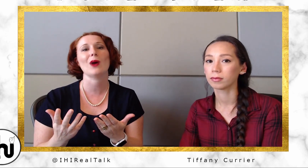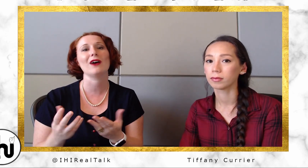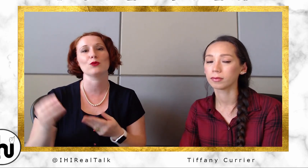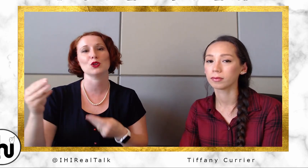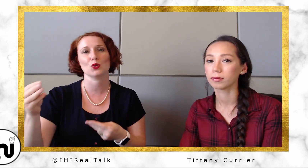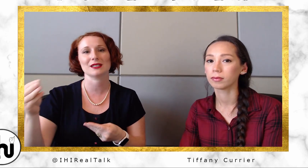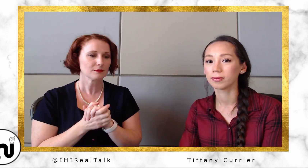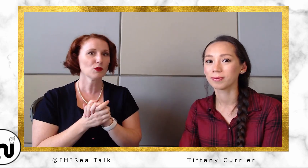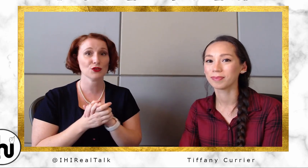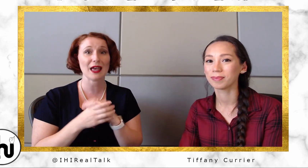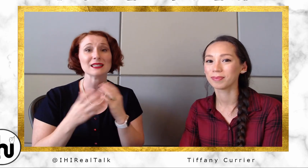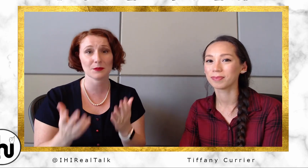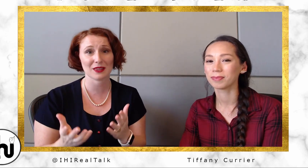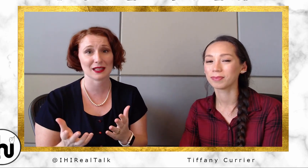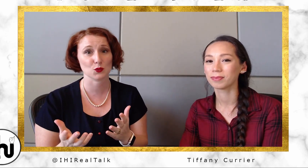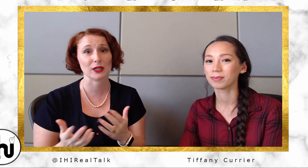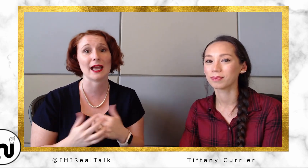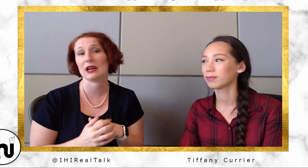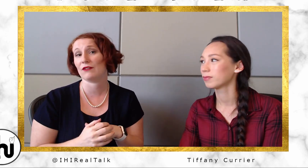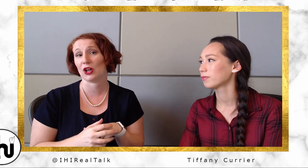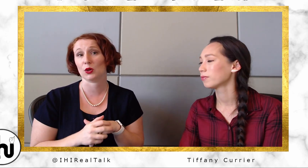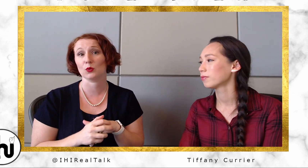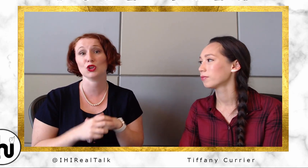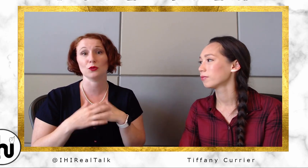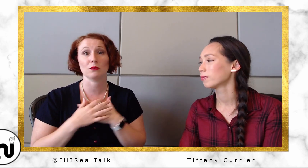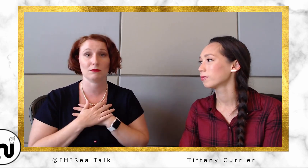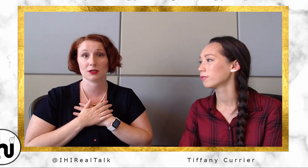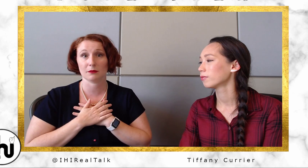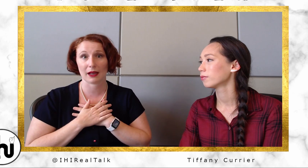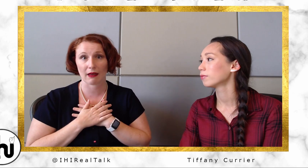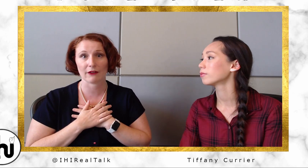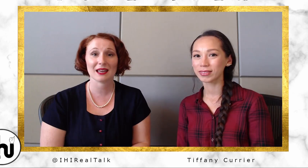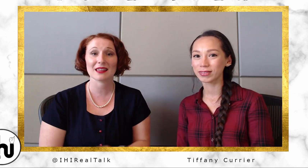resources so that's something that's really added value to my life.